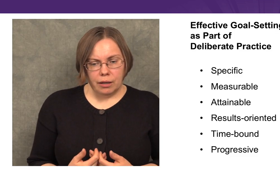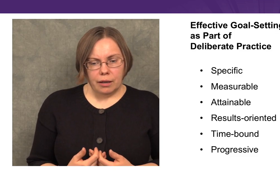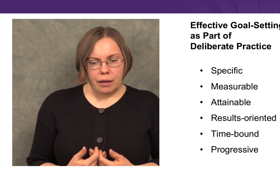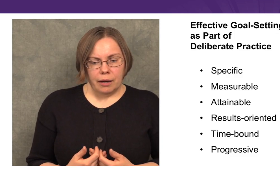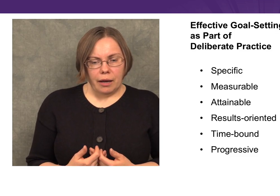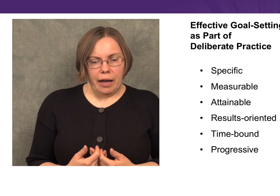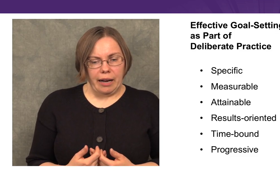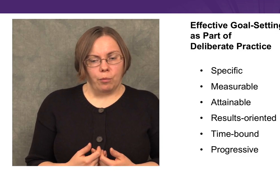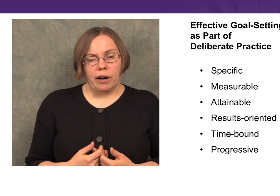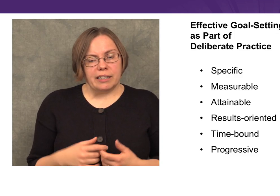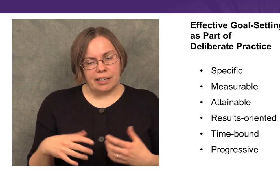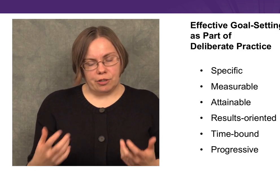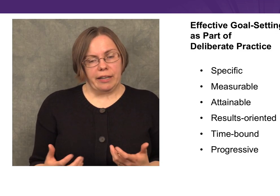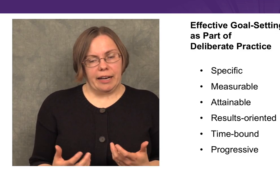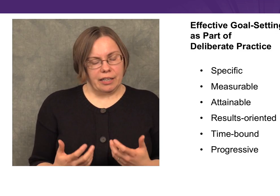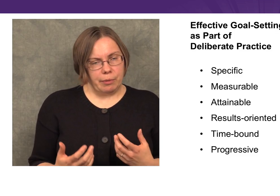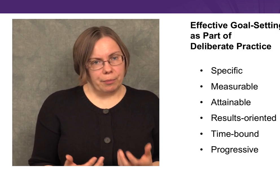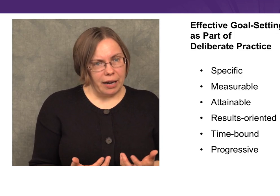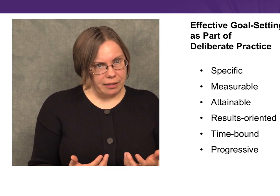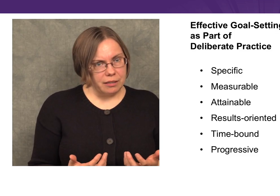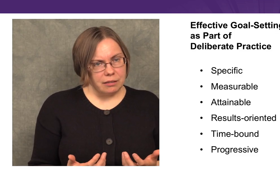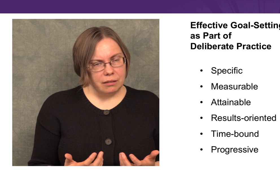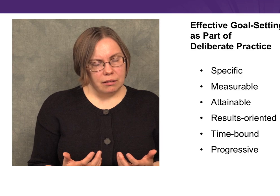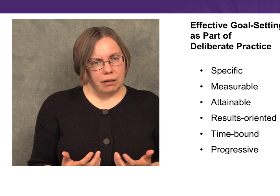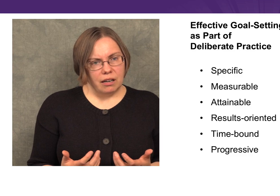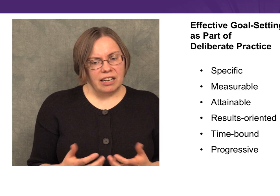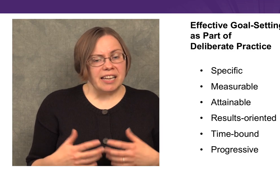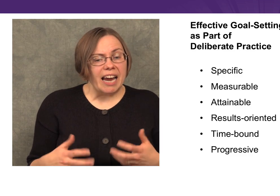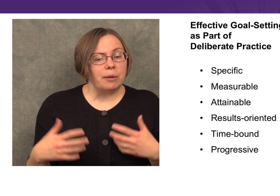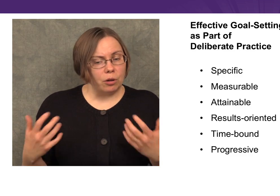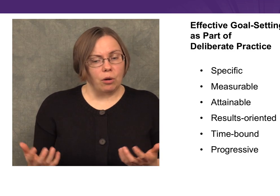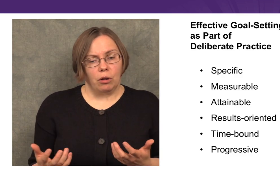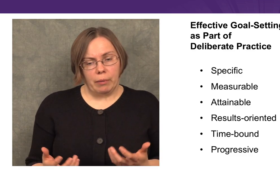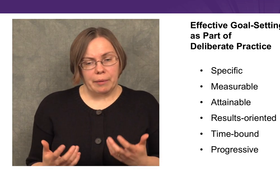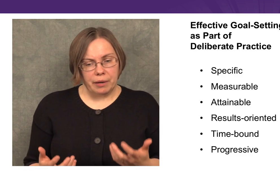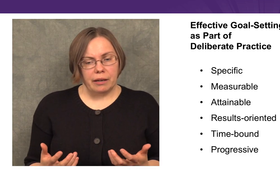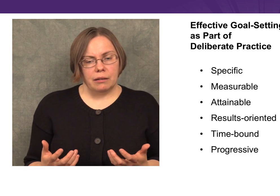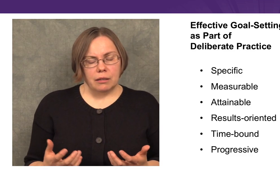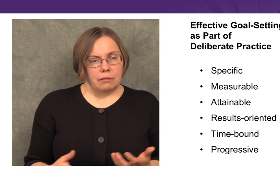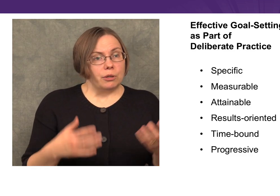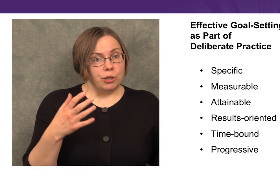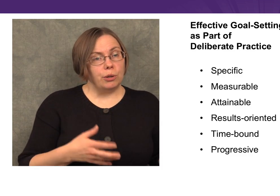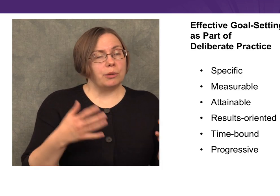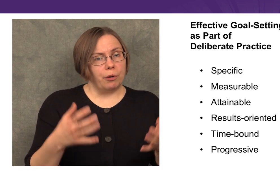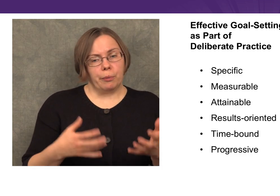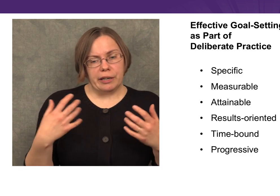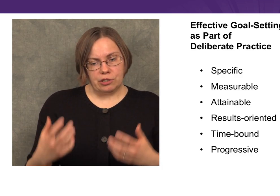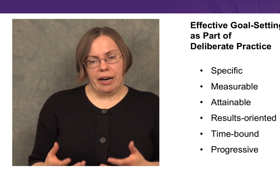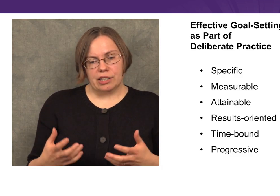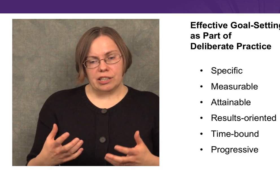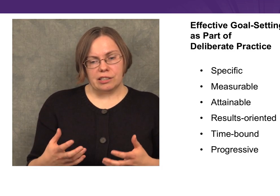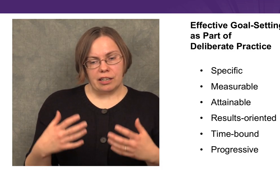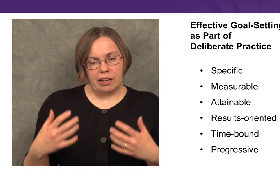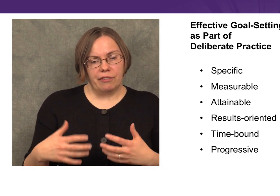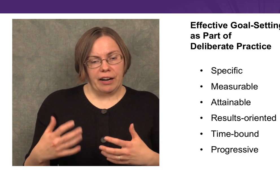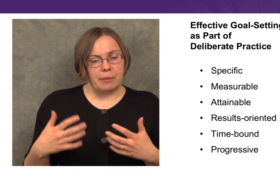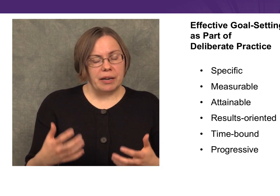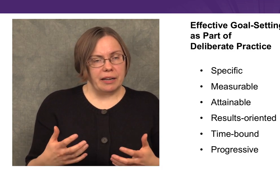and I am wanting to integrate that into my practice, an attainable goal might be “use appropriate strategies to clarify the meaning